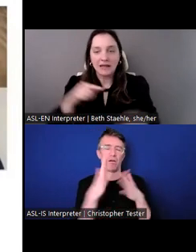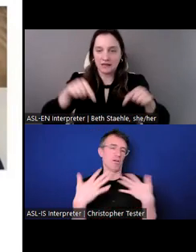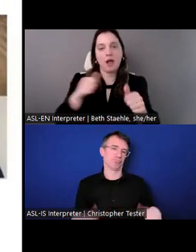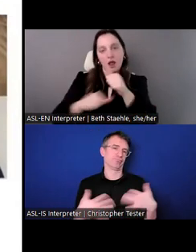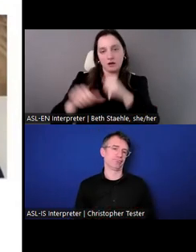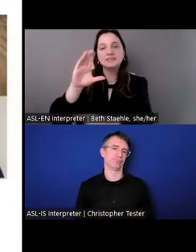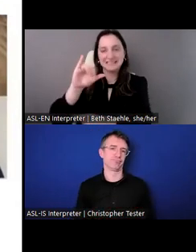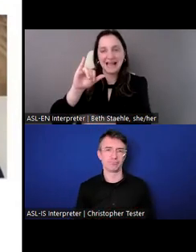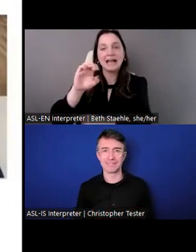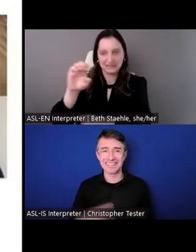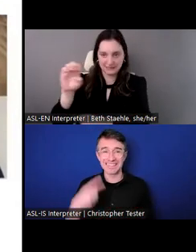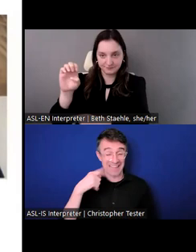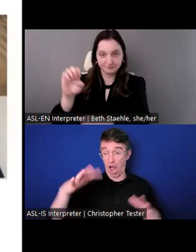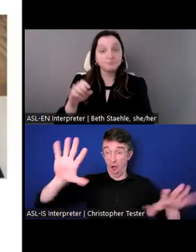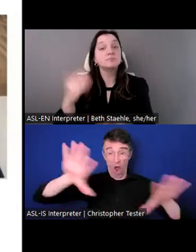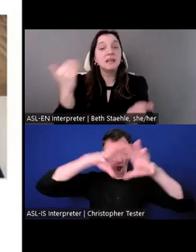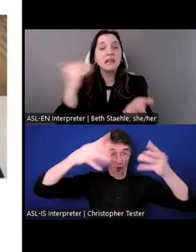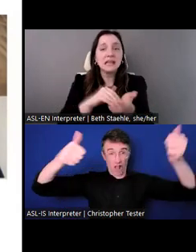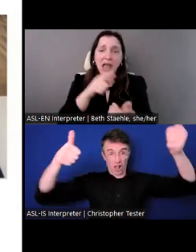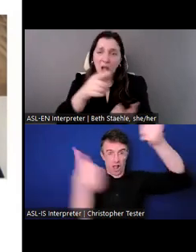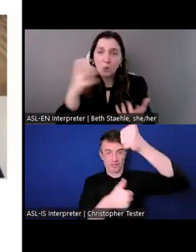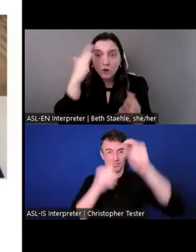The positions are posted on our website.